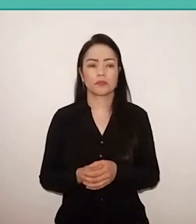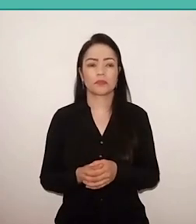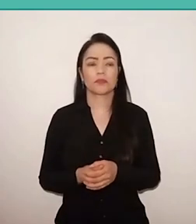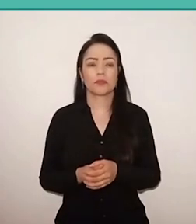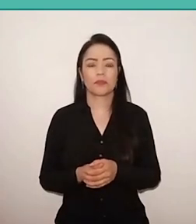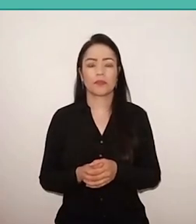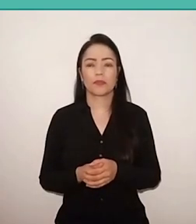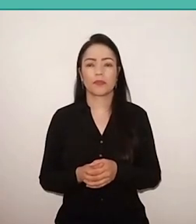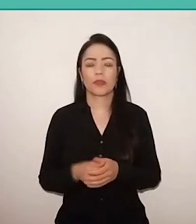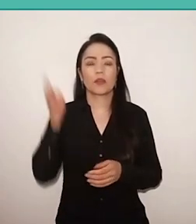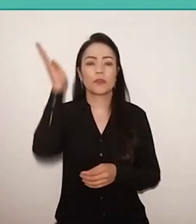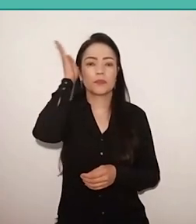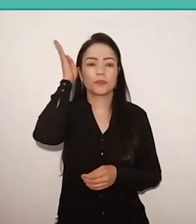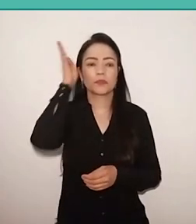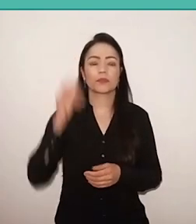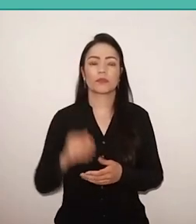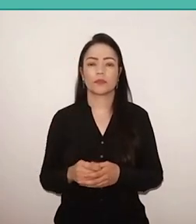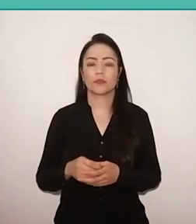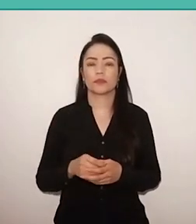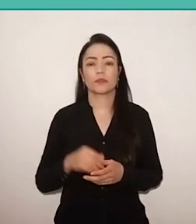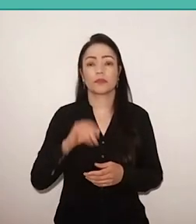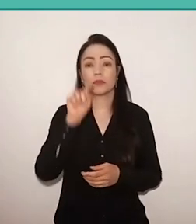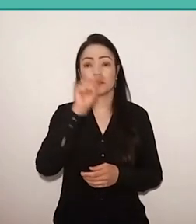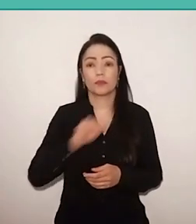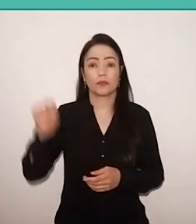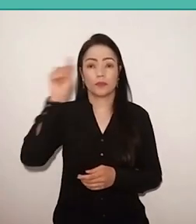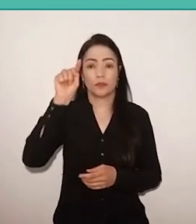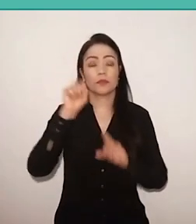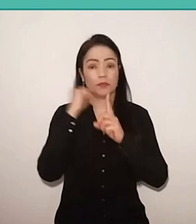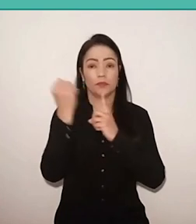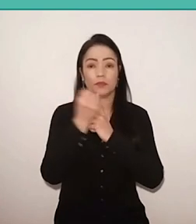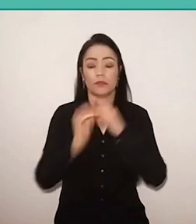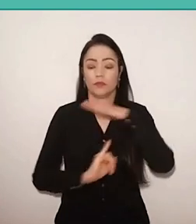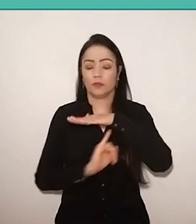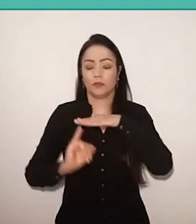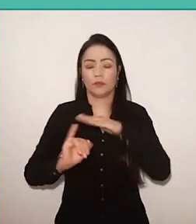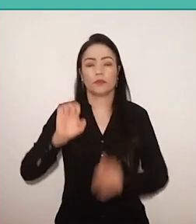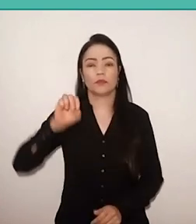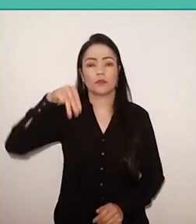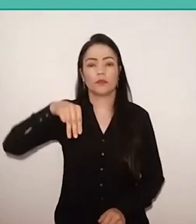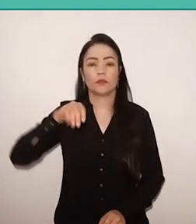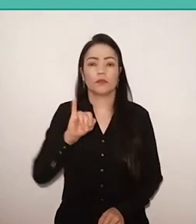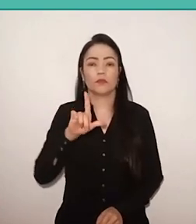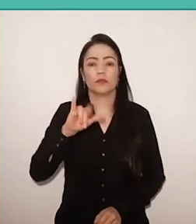Sesc, Itaú Social, Emilia Institute and the CEDAC Educational Community,